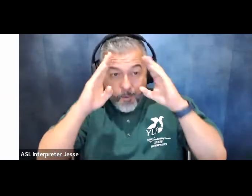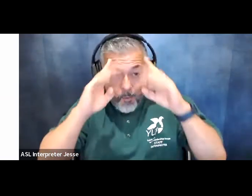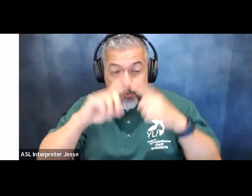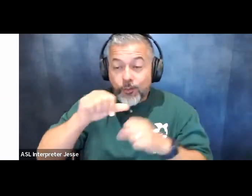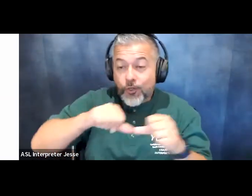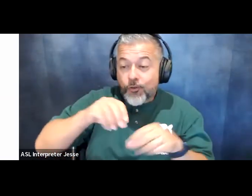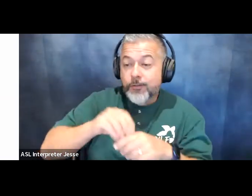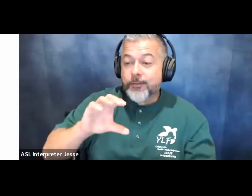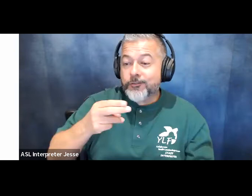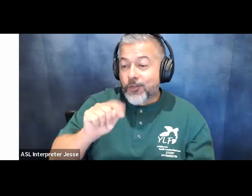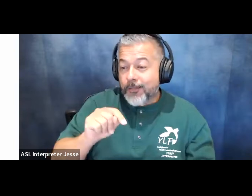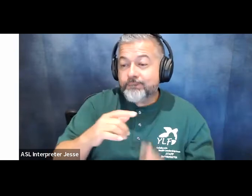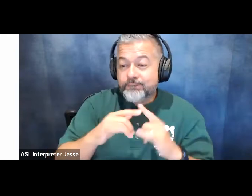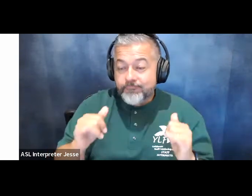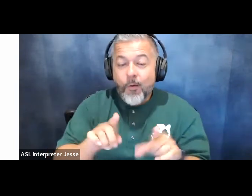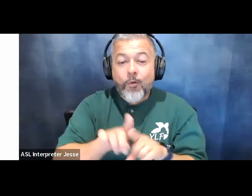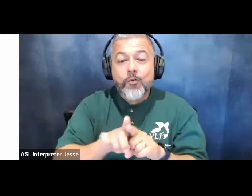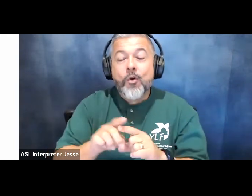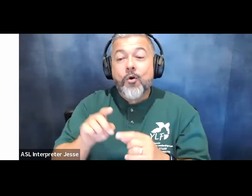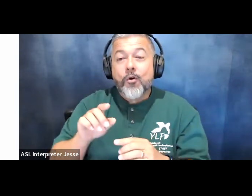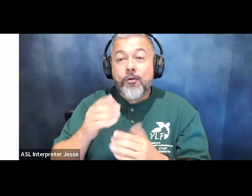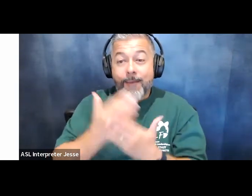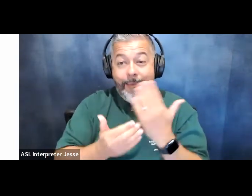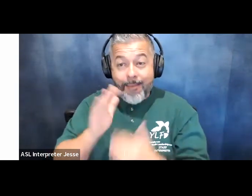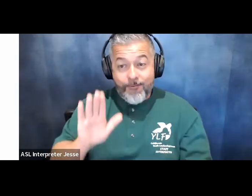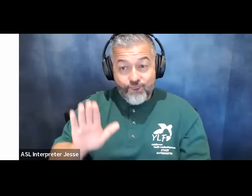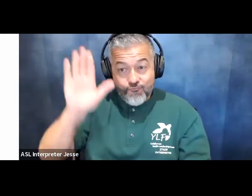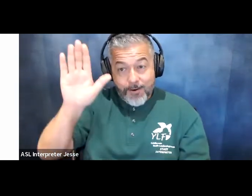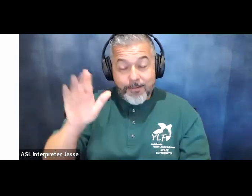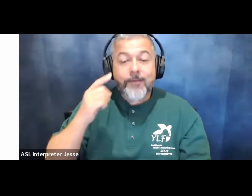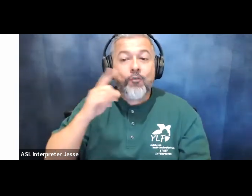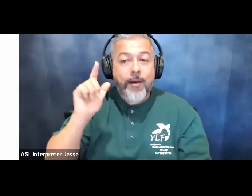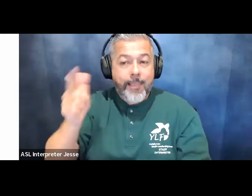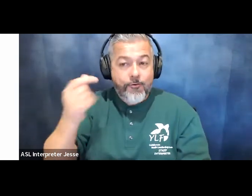and also the raise hand function for when we do have our speakers later if we have time for q